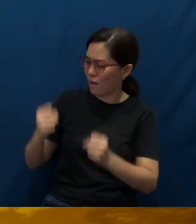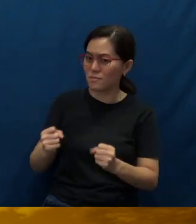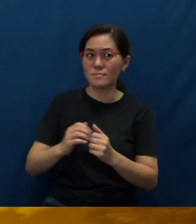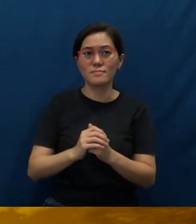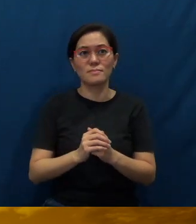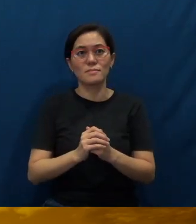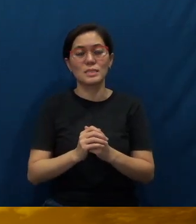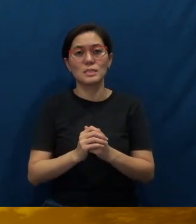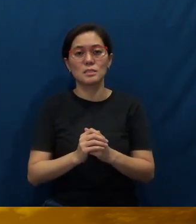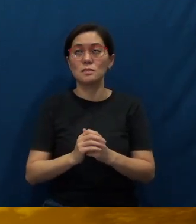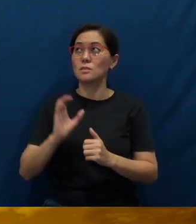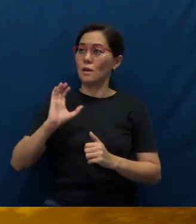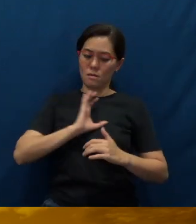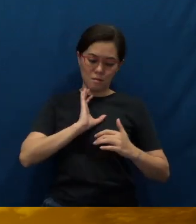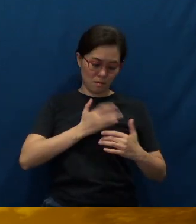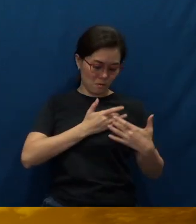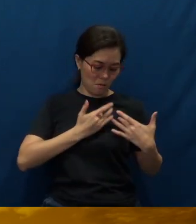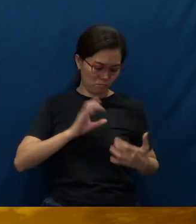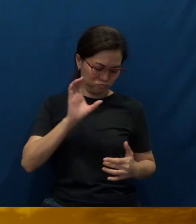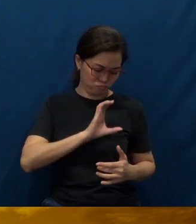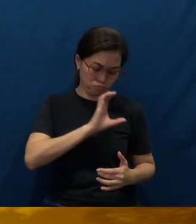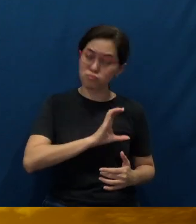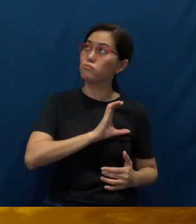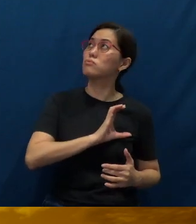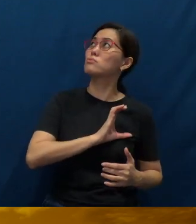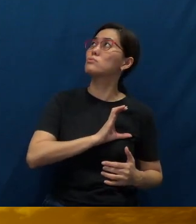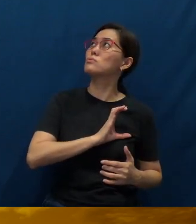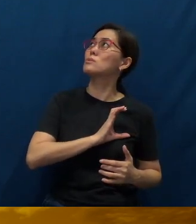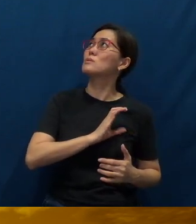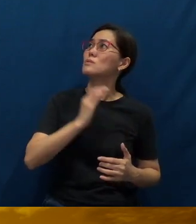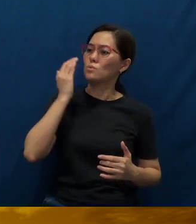Father, search our hearts and know our anxious thoughts.